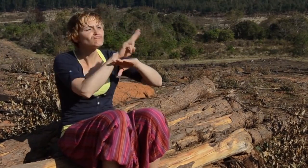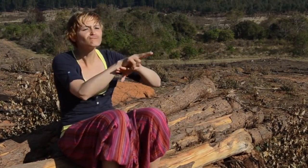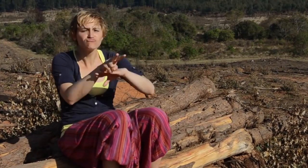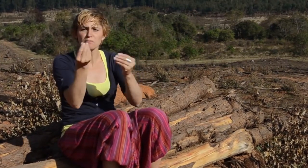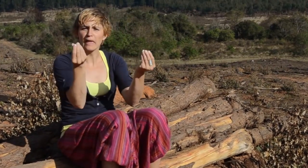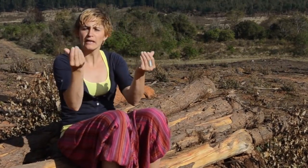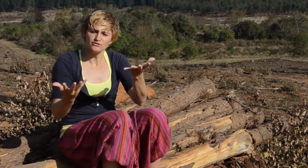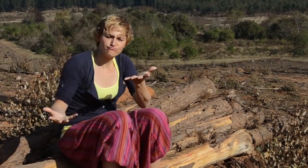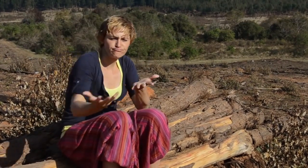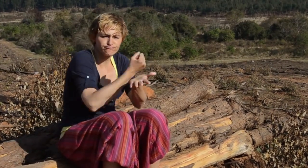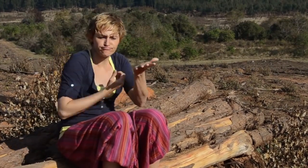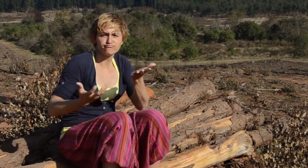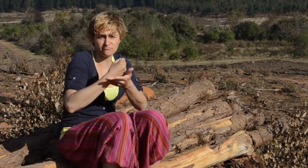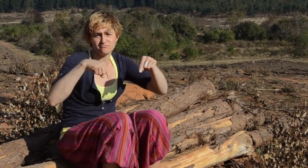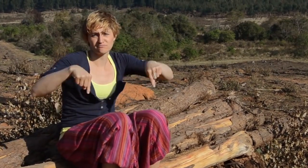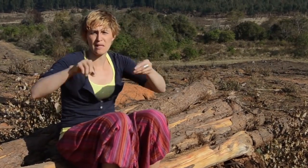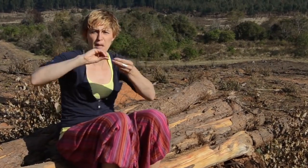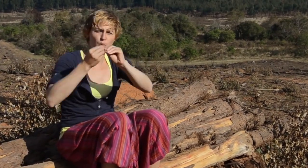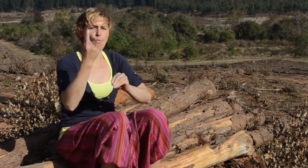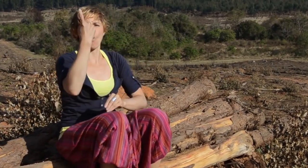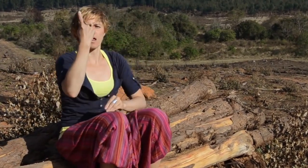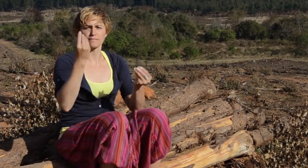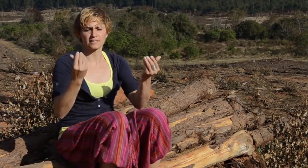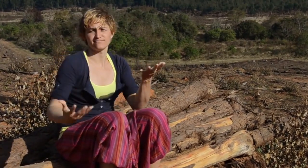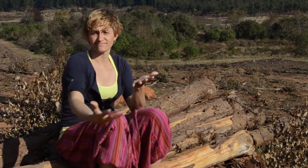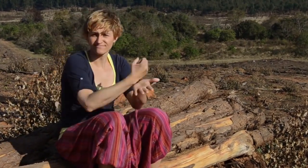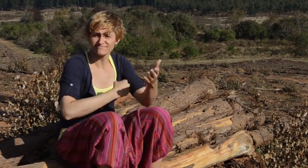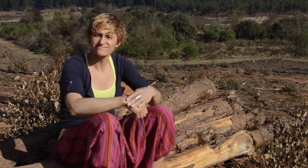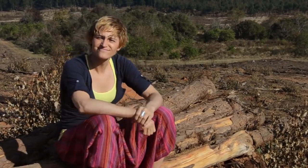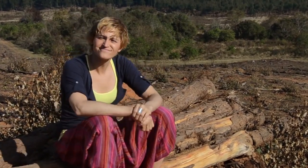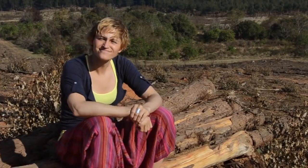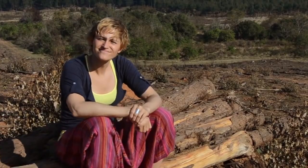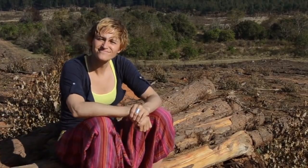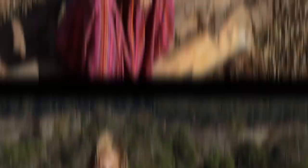money here. Tourism is the leading industry here in Swaziland.